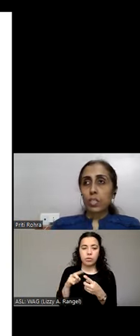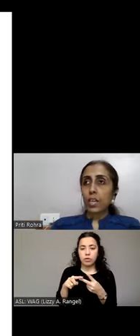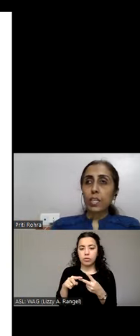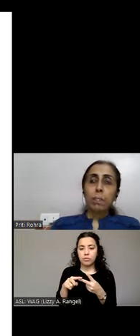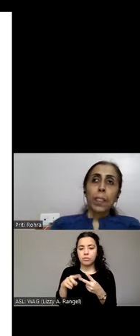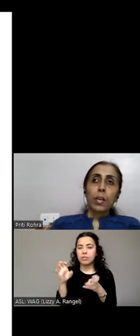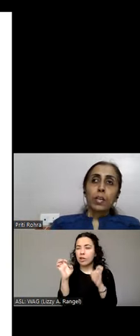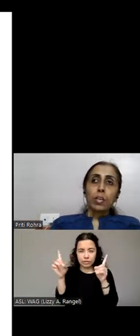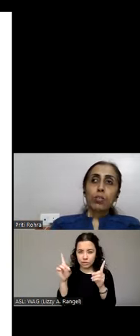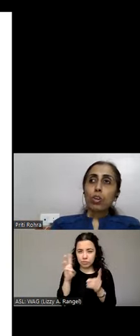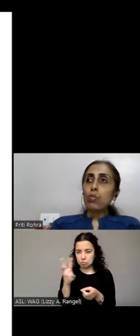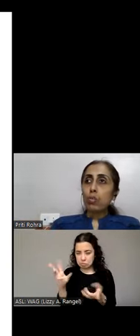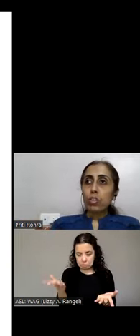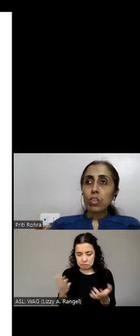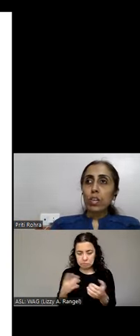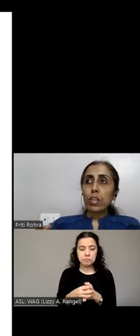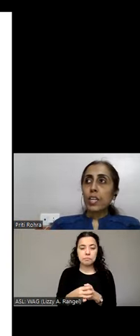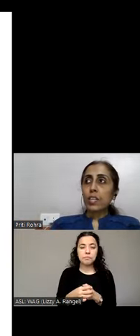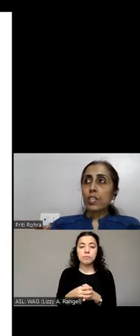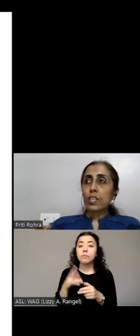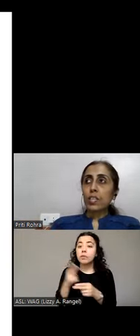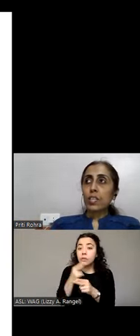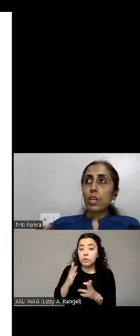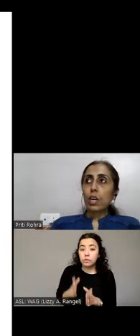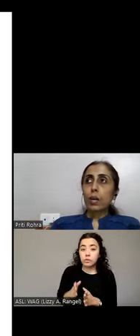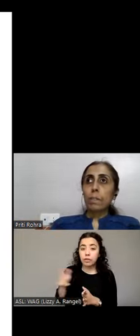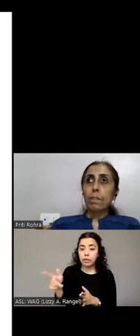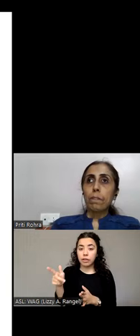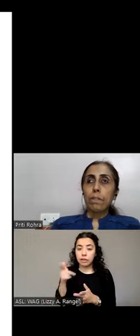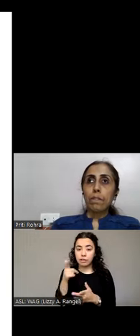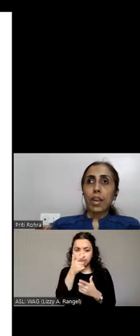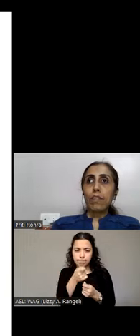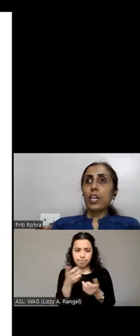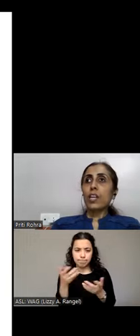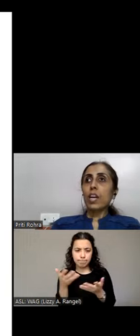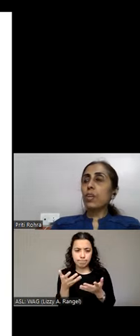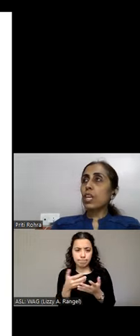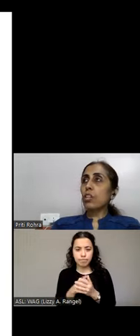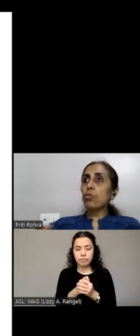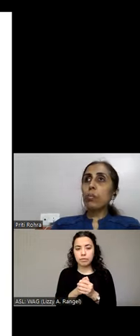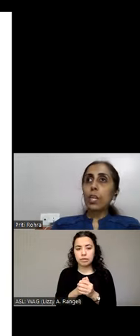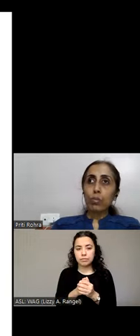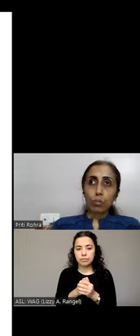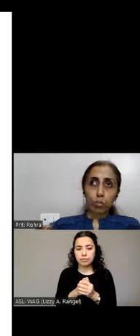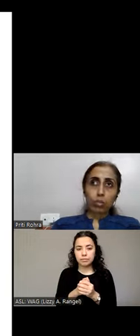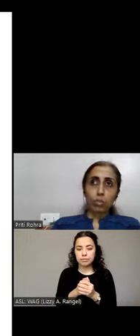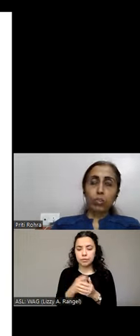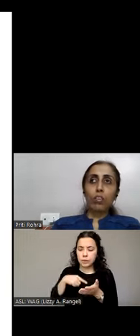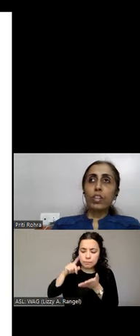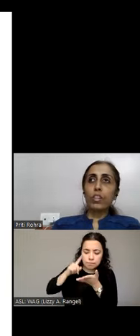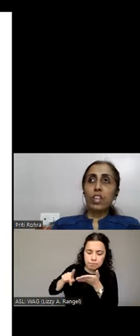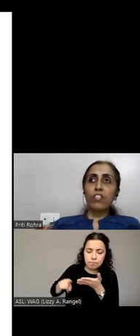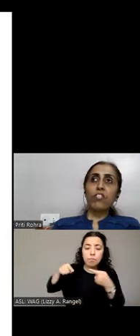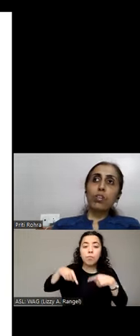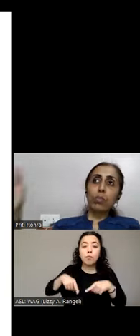site. So what users generally tell us is while we are navigating through the menus often if we don't